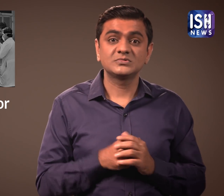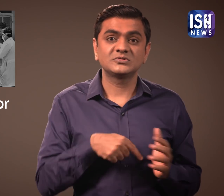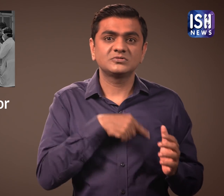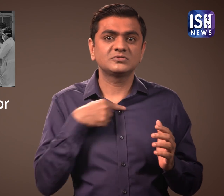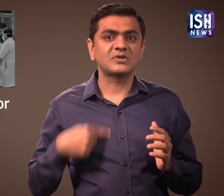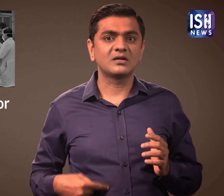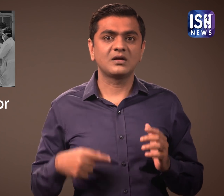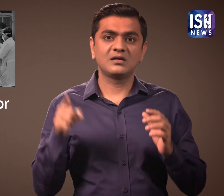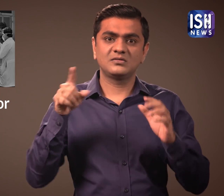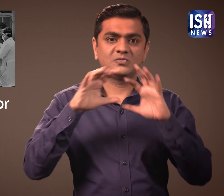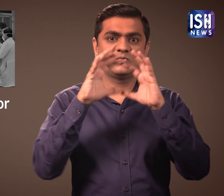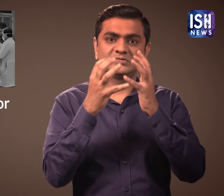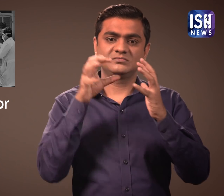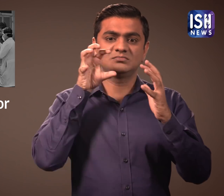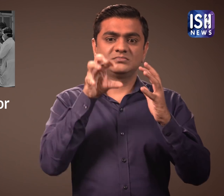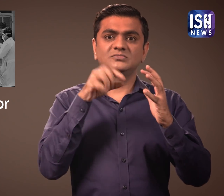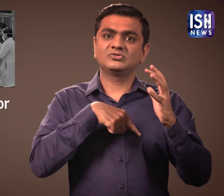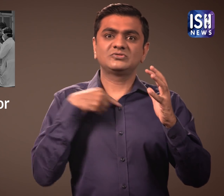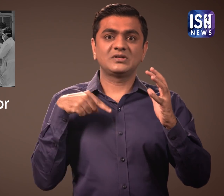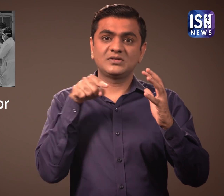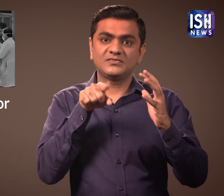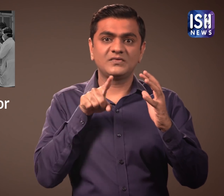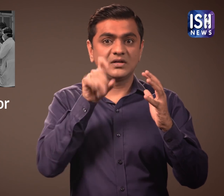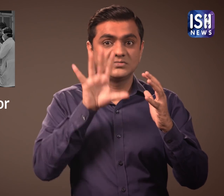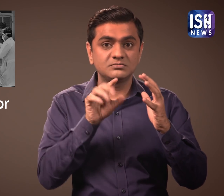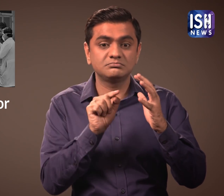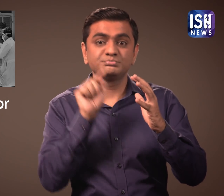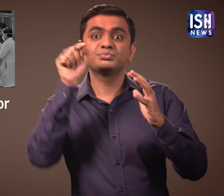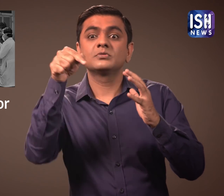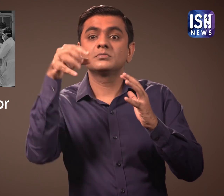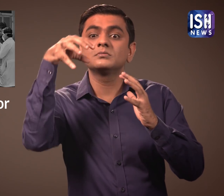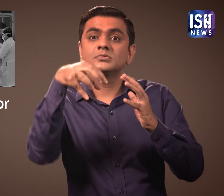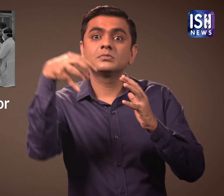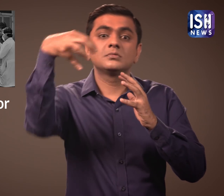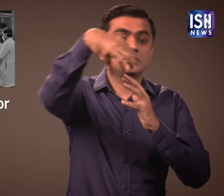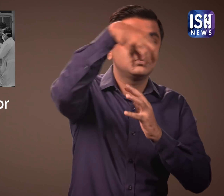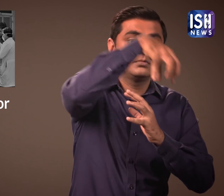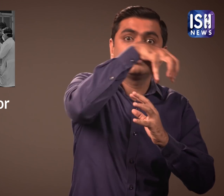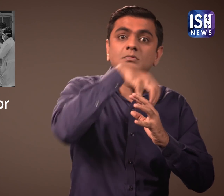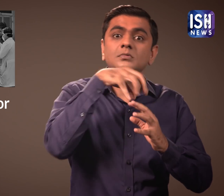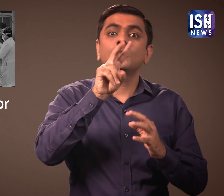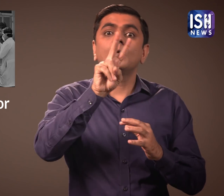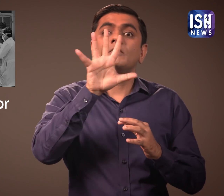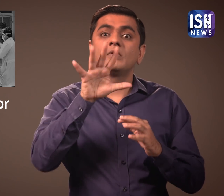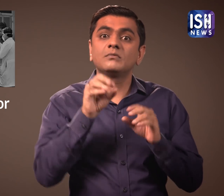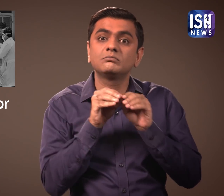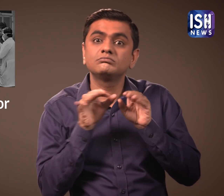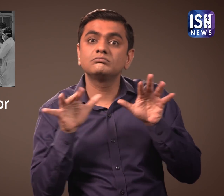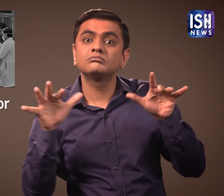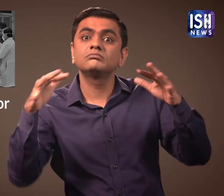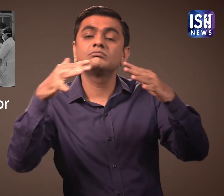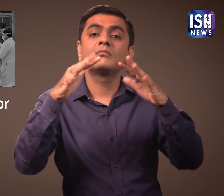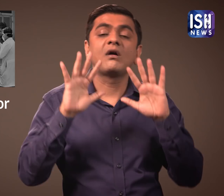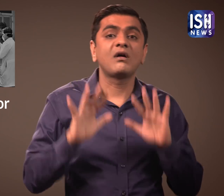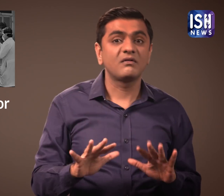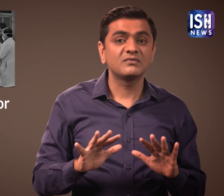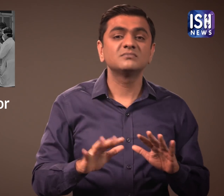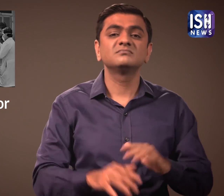The virus has spread to 25 countries around the world.